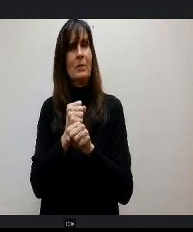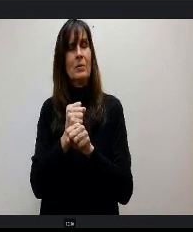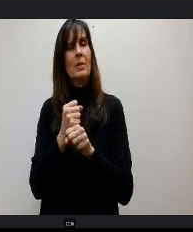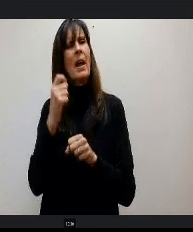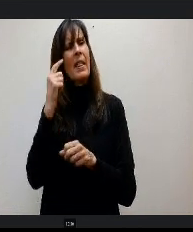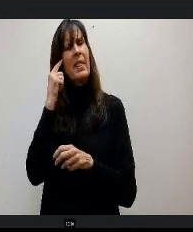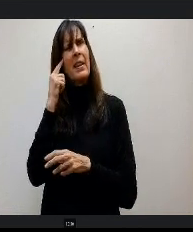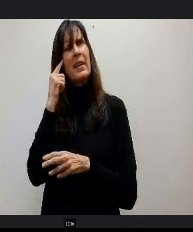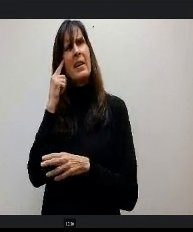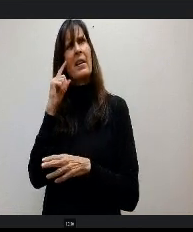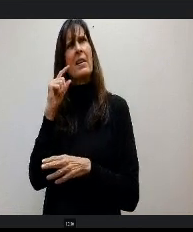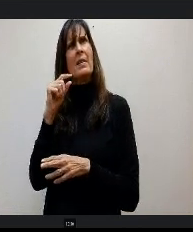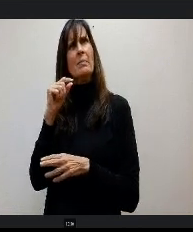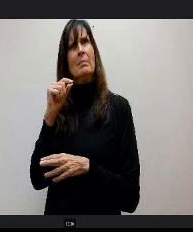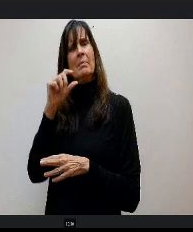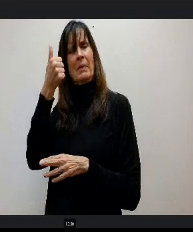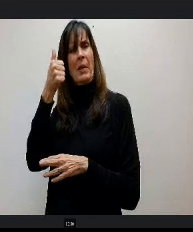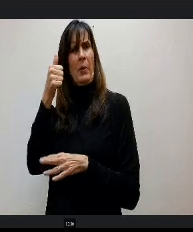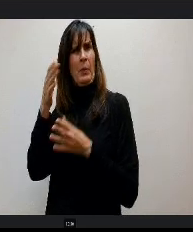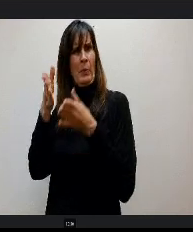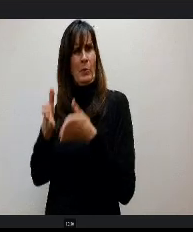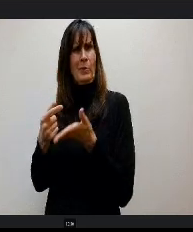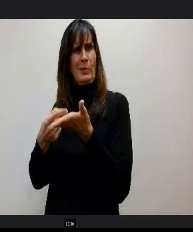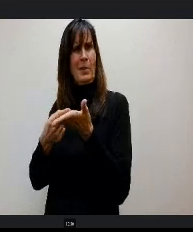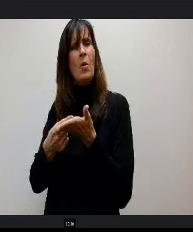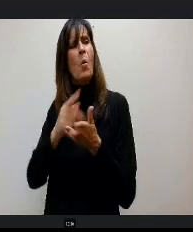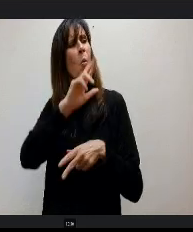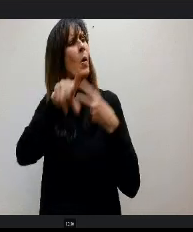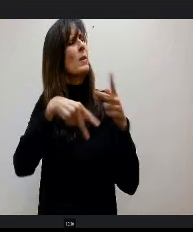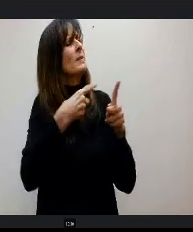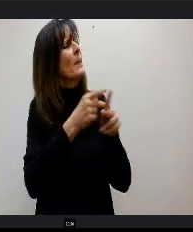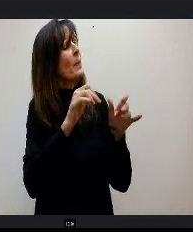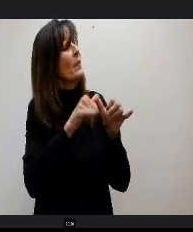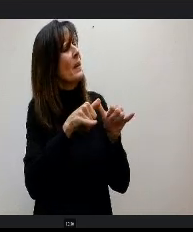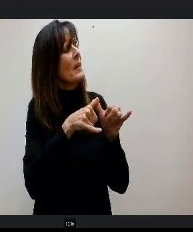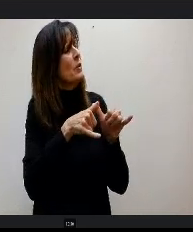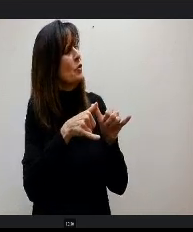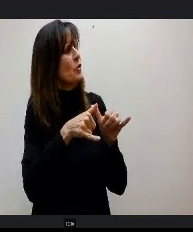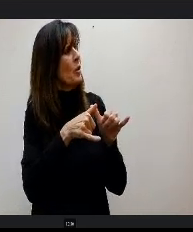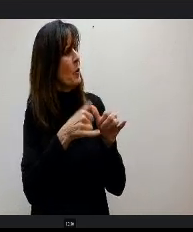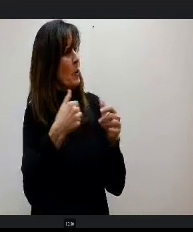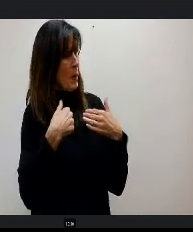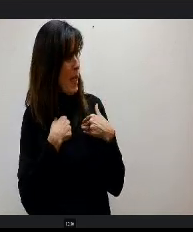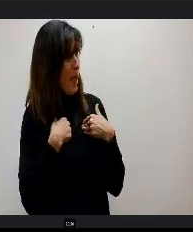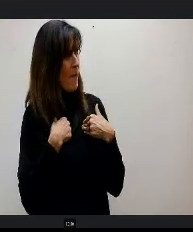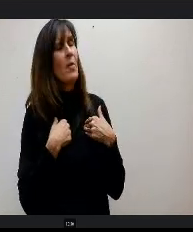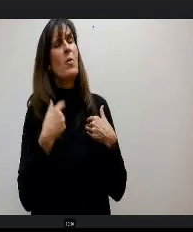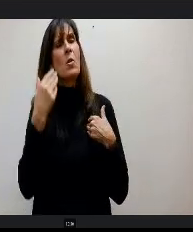talking about, you know, what type of engineering to get into. We want these kids to understand what their strengths are, what they're interested in